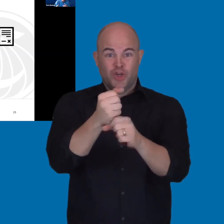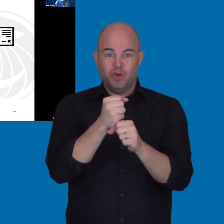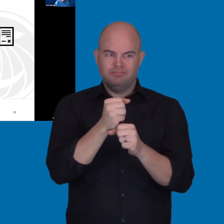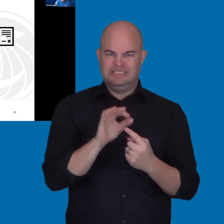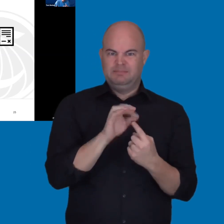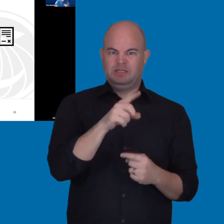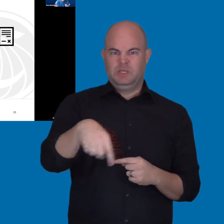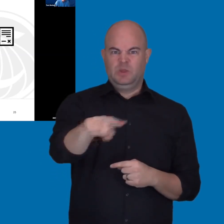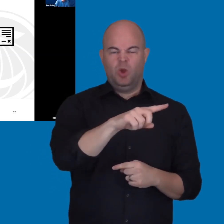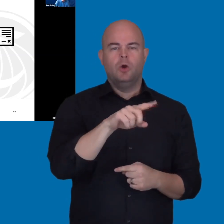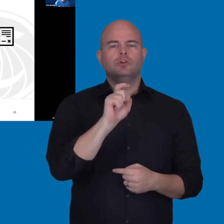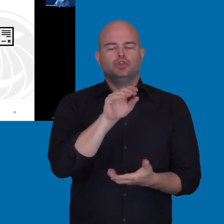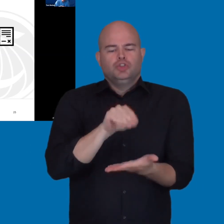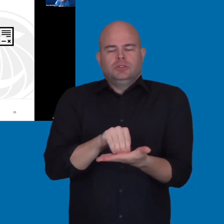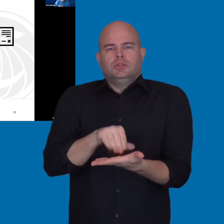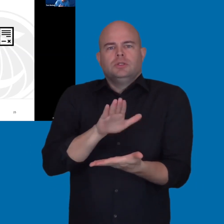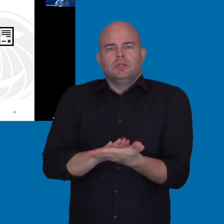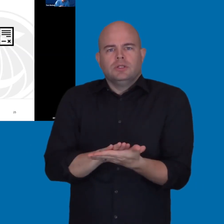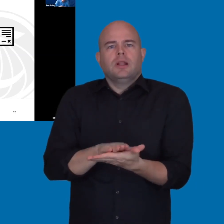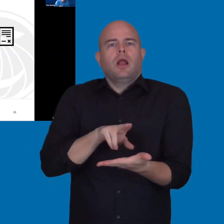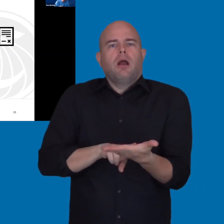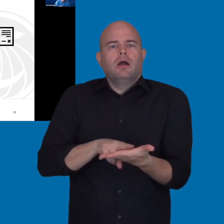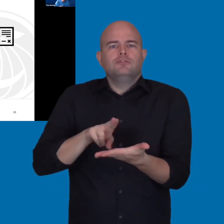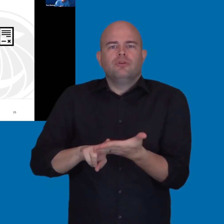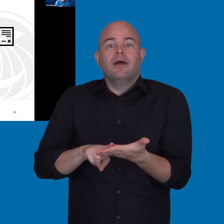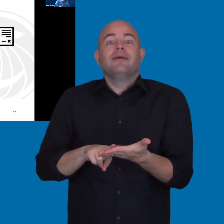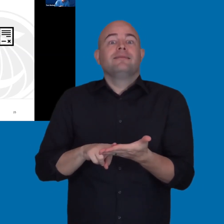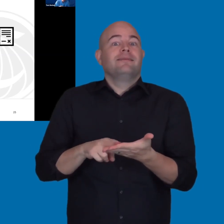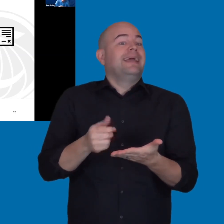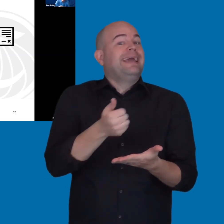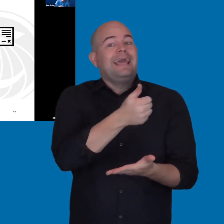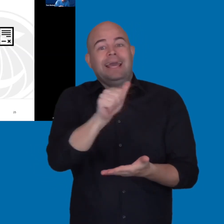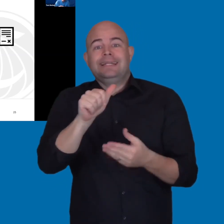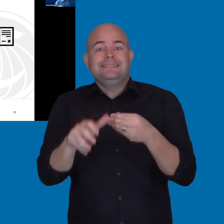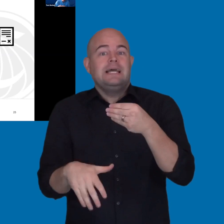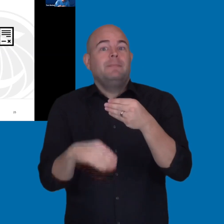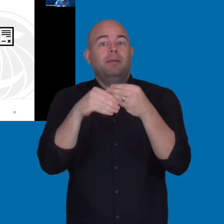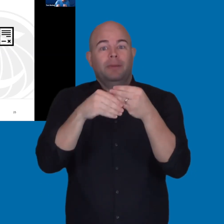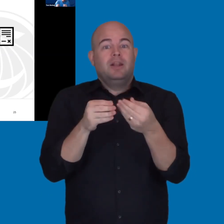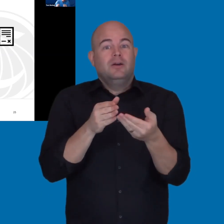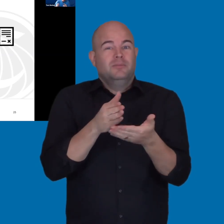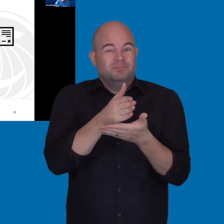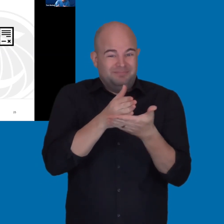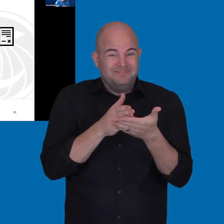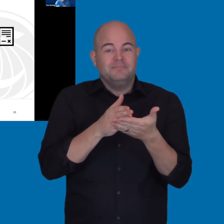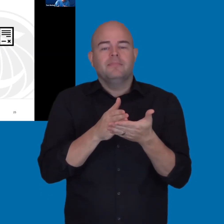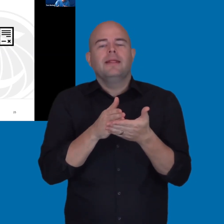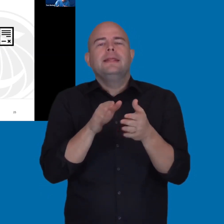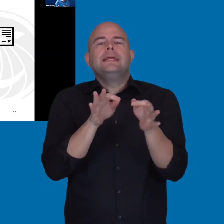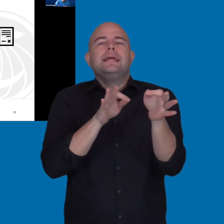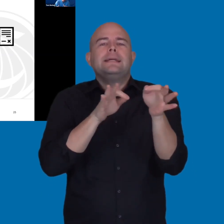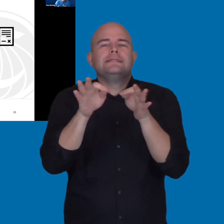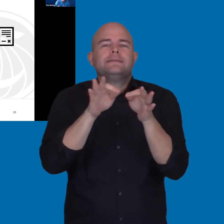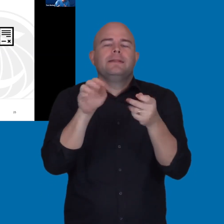putting it in the contract, supplemental provisions, that spell out accessibility requirements specific